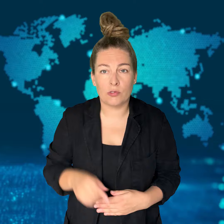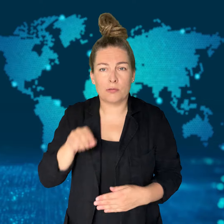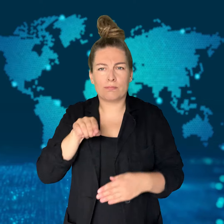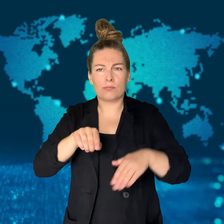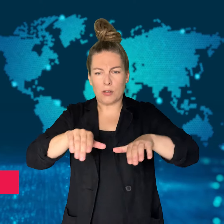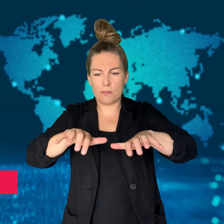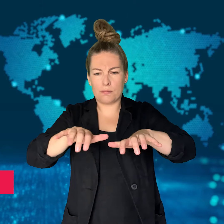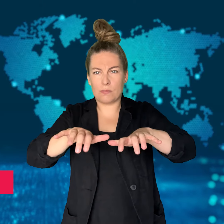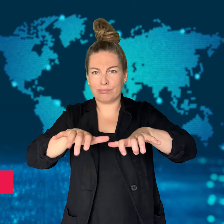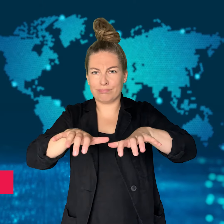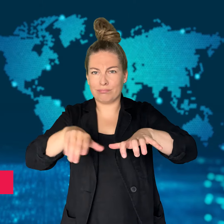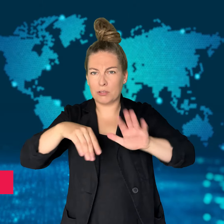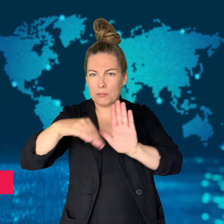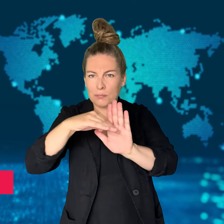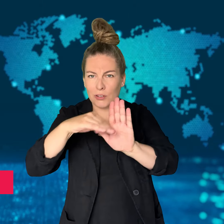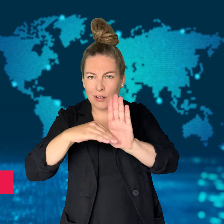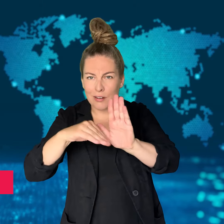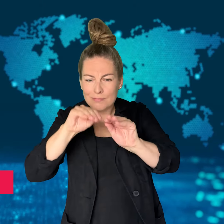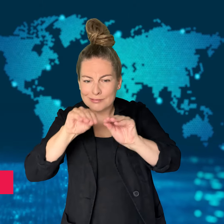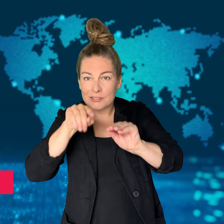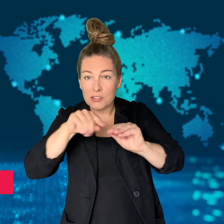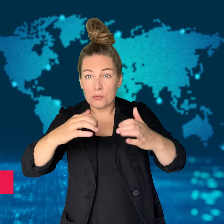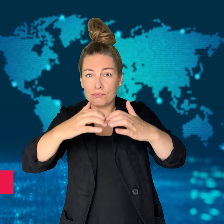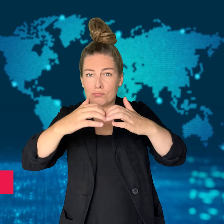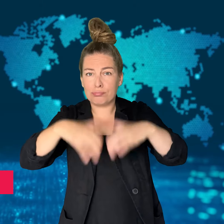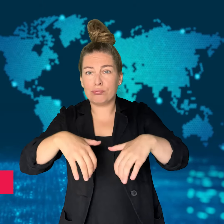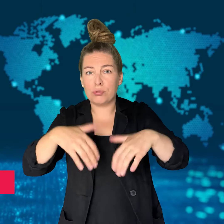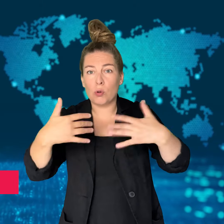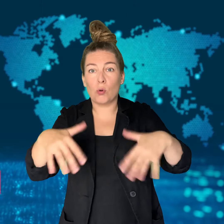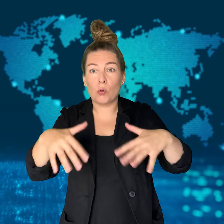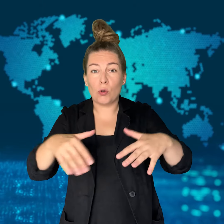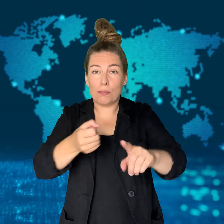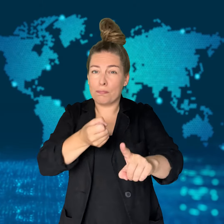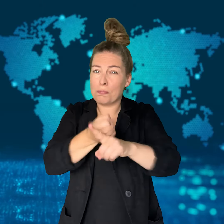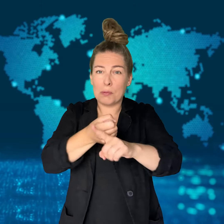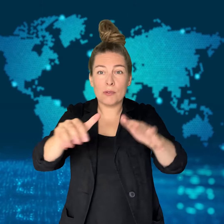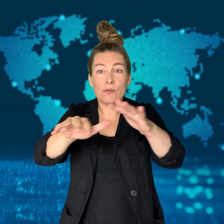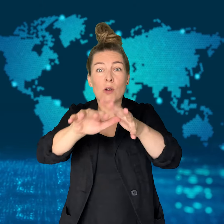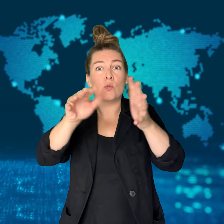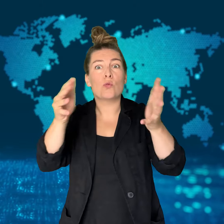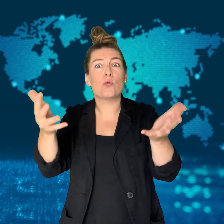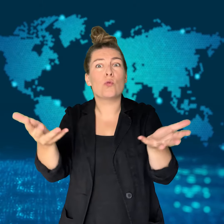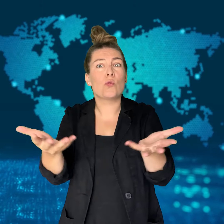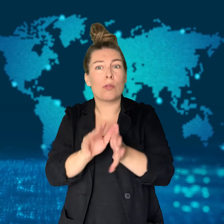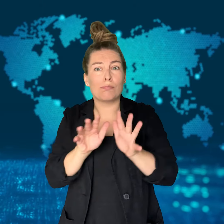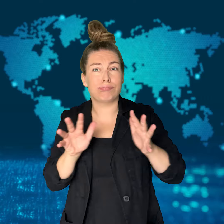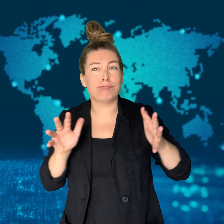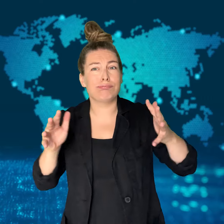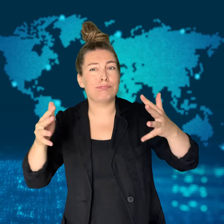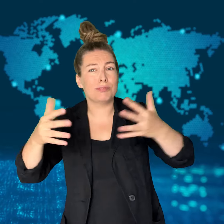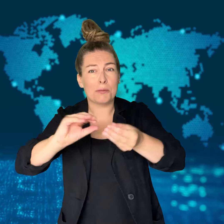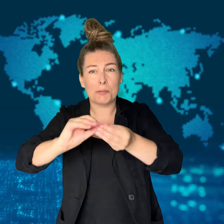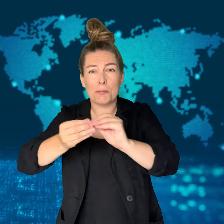[MONIKA]: A software outage caused issues worldwide,